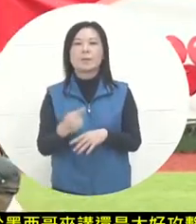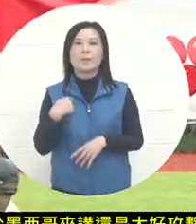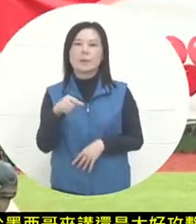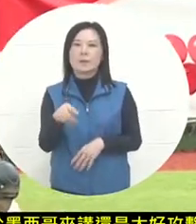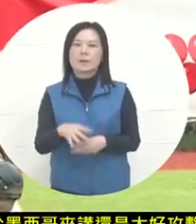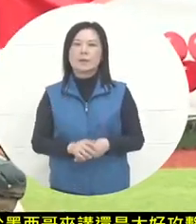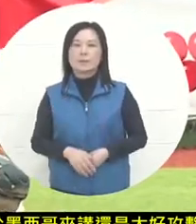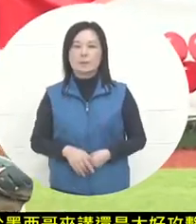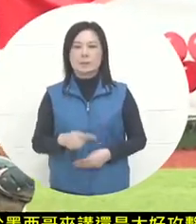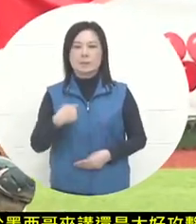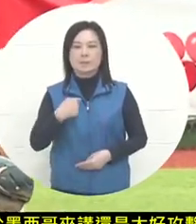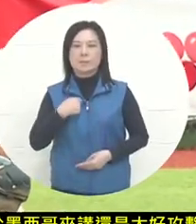foul ball